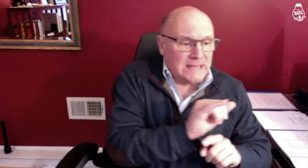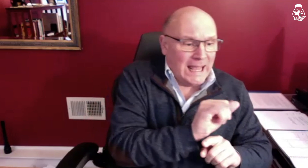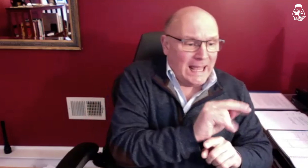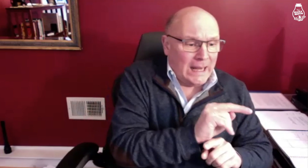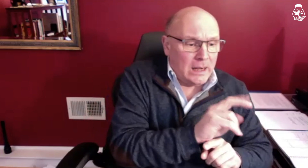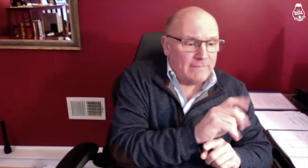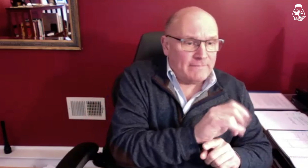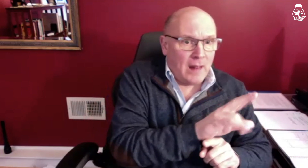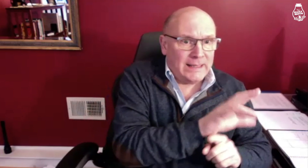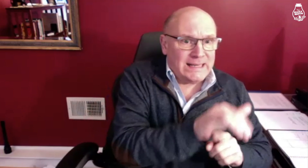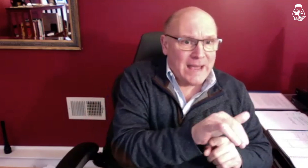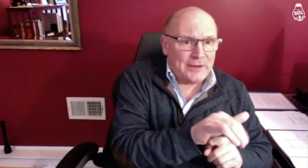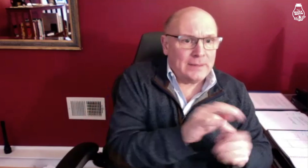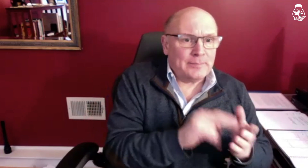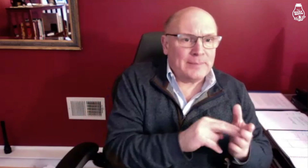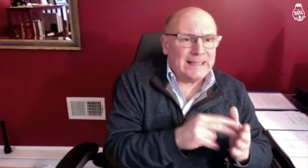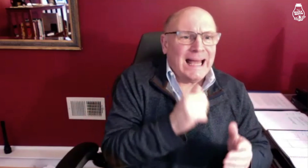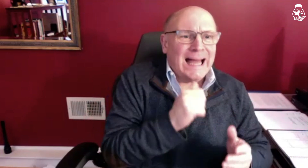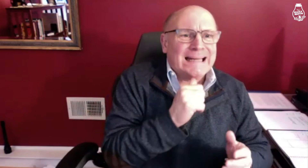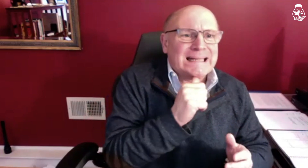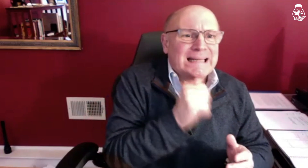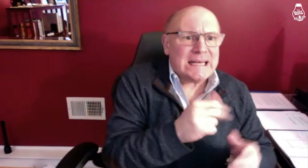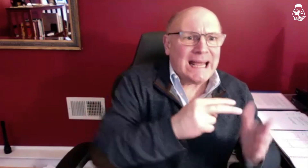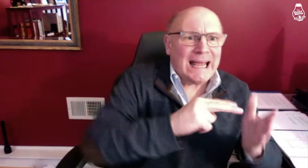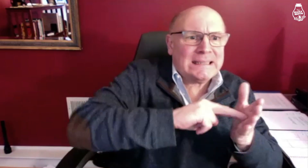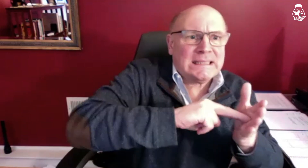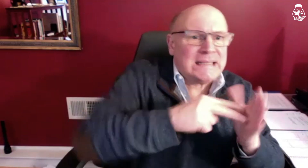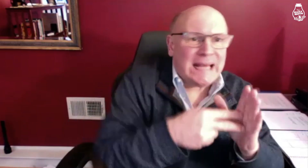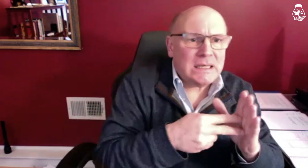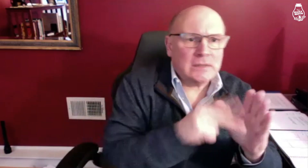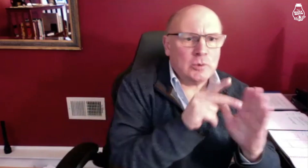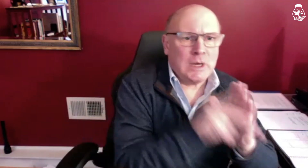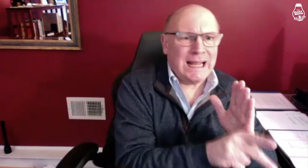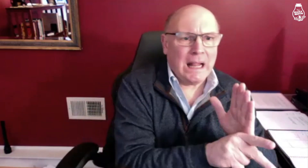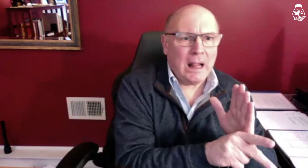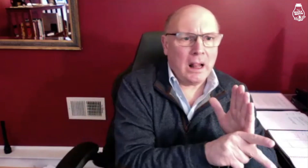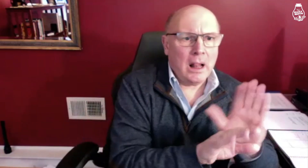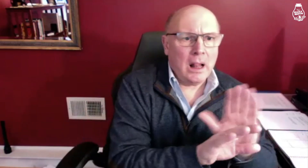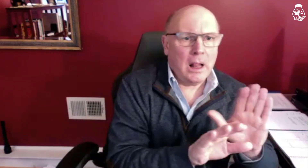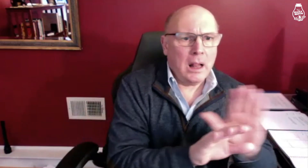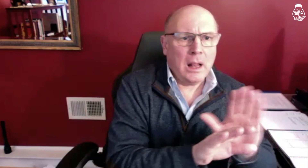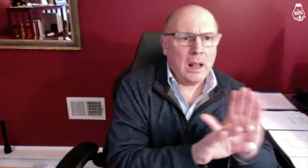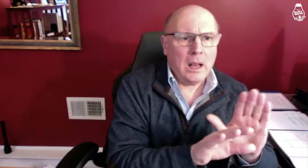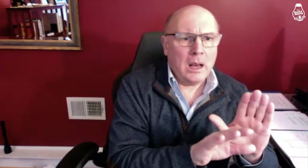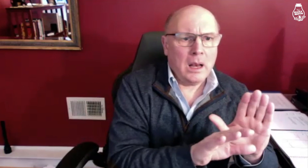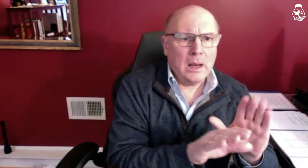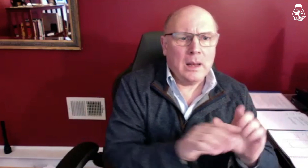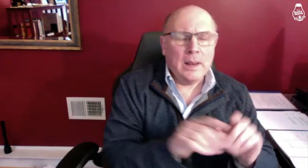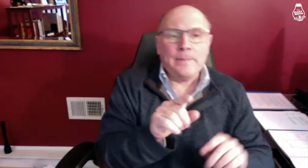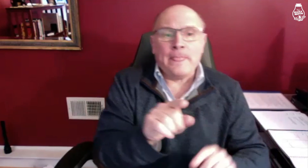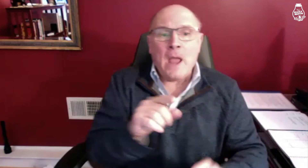"Involuntary" means it was an unintentional killing.